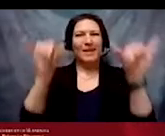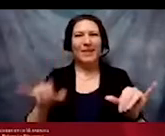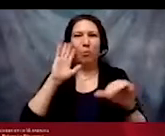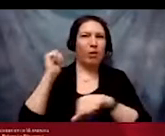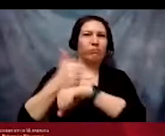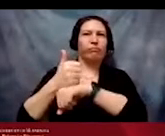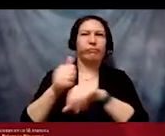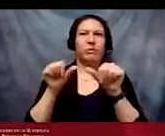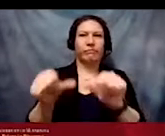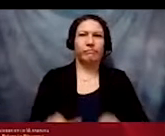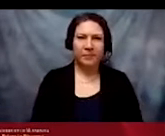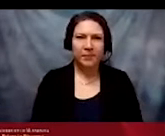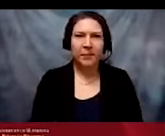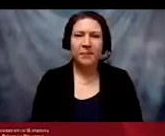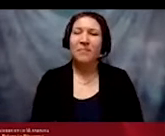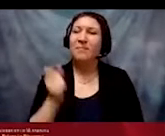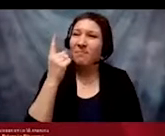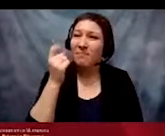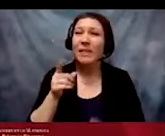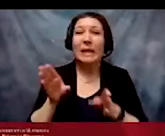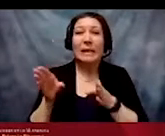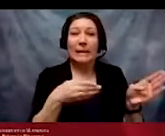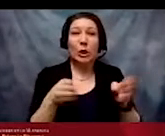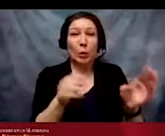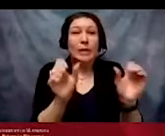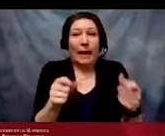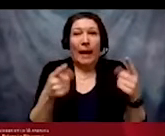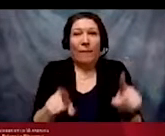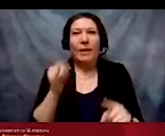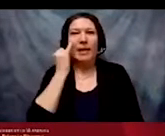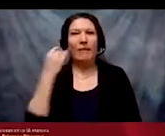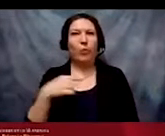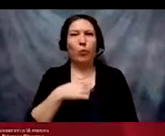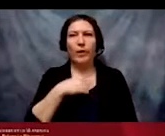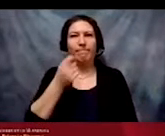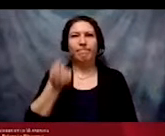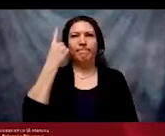to remember that these detours can happen when we misunderstand what the problem is,